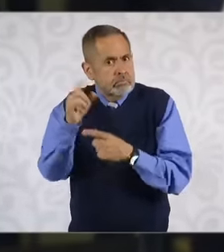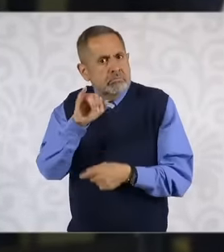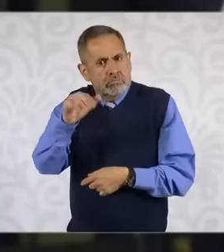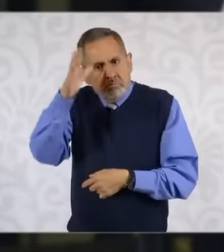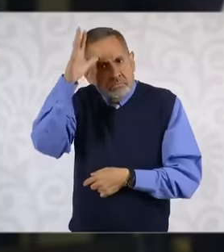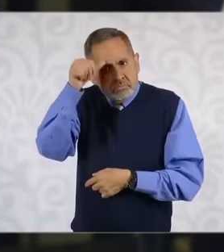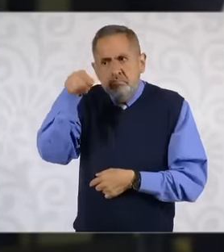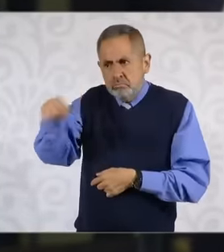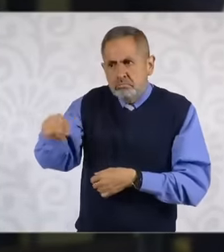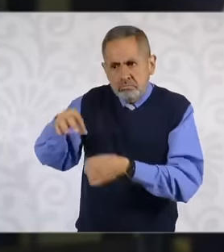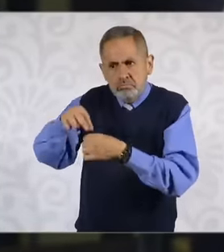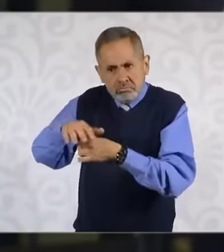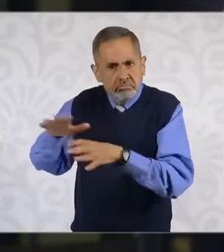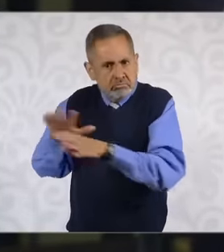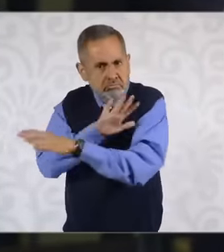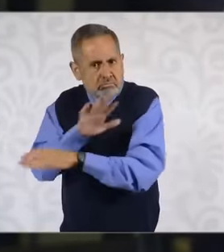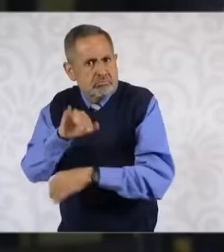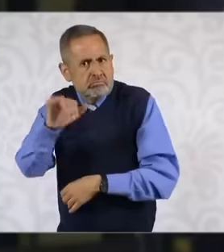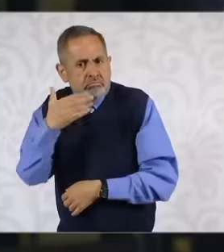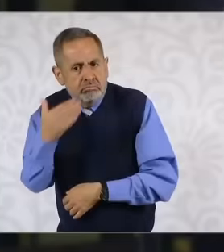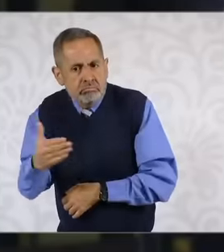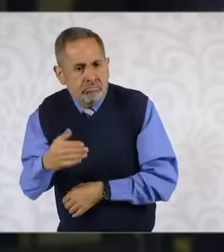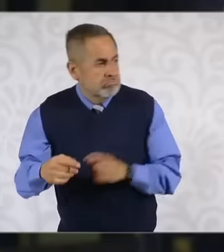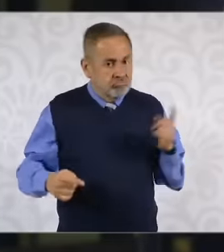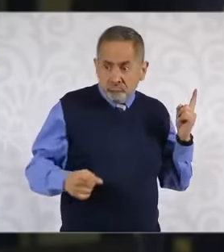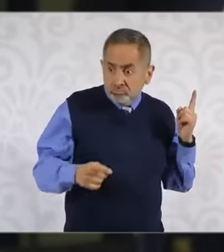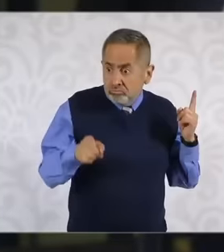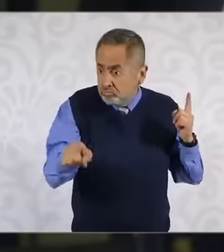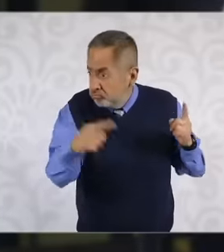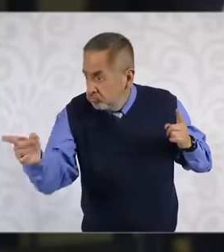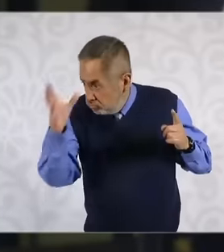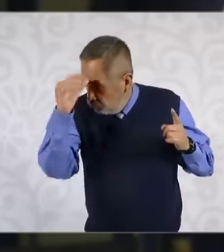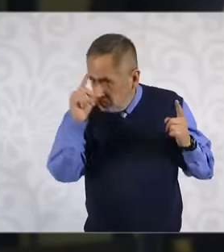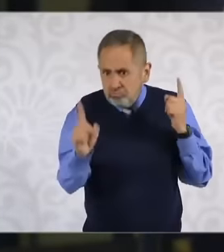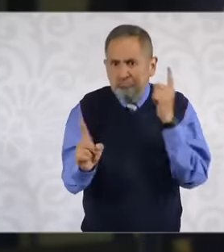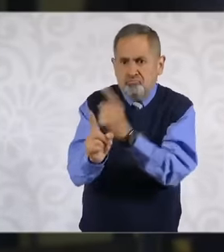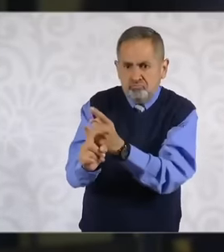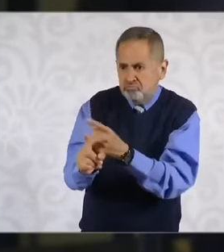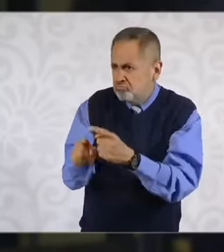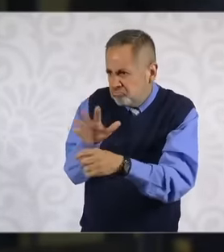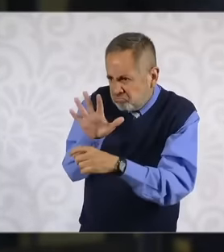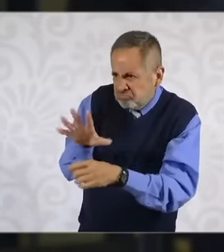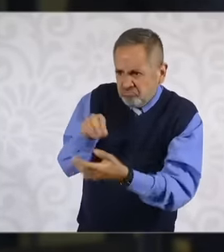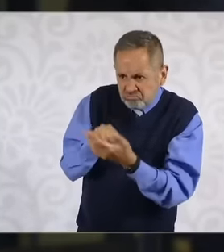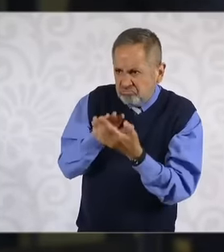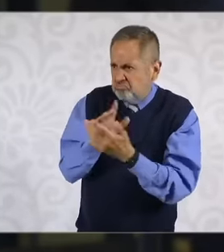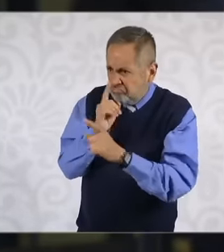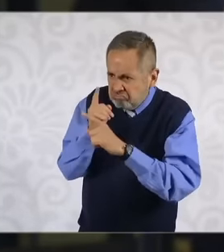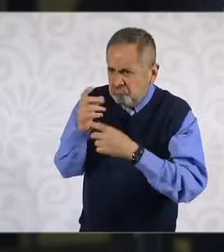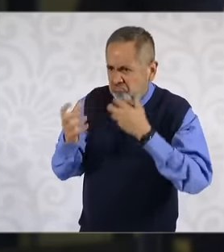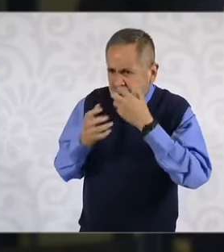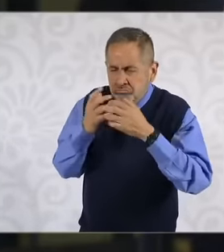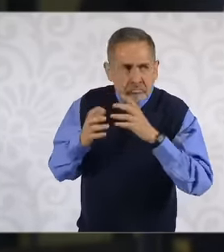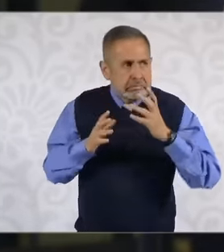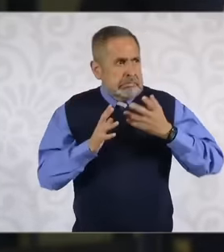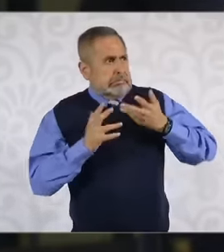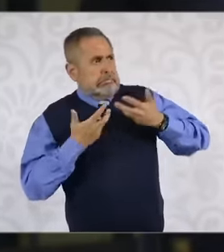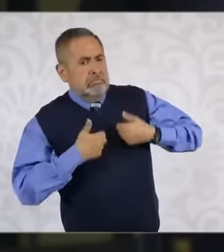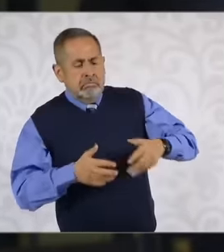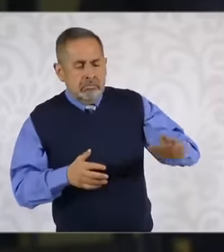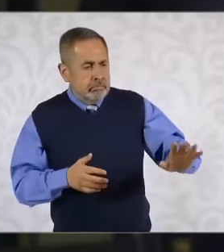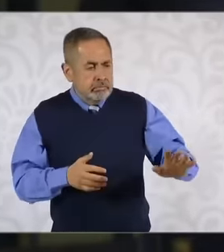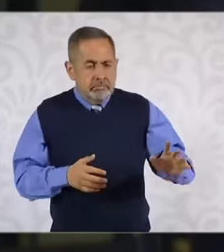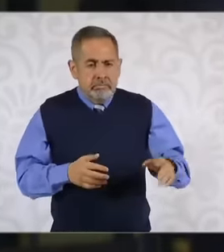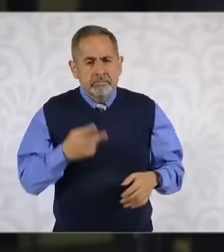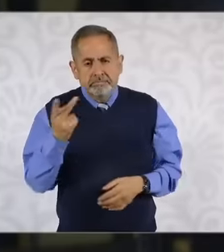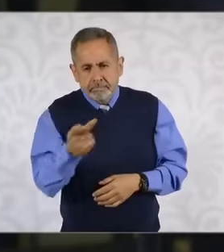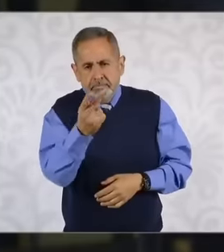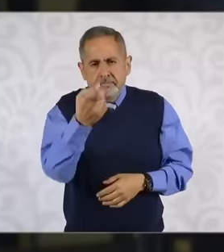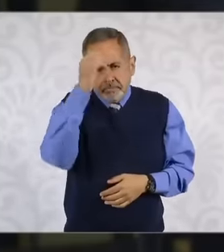, I would like to ask your opinion as a result of this and if I know if you are in solidarity with the judges